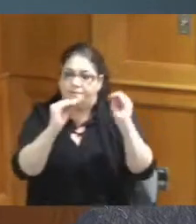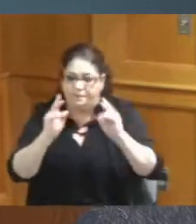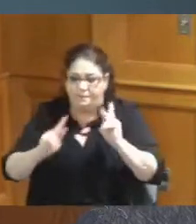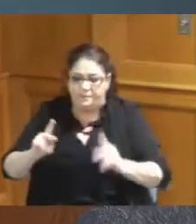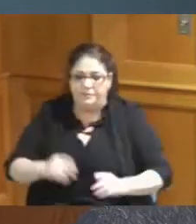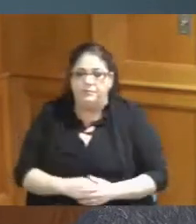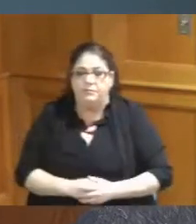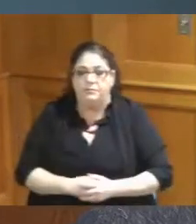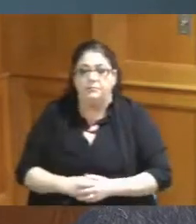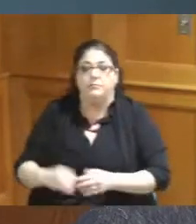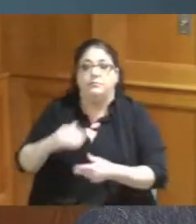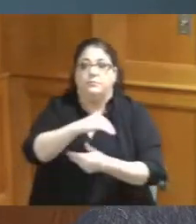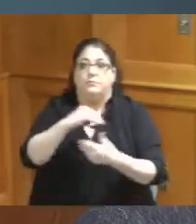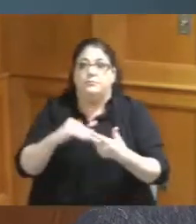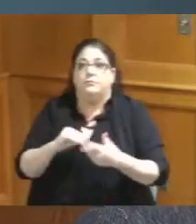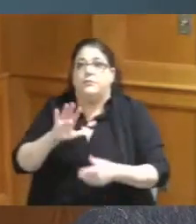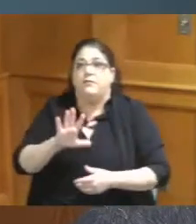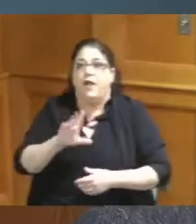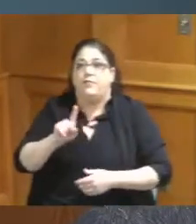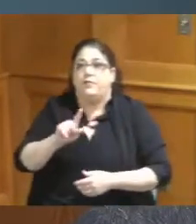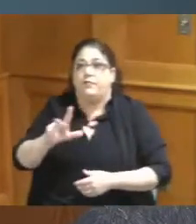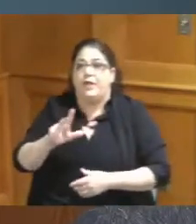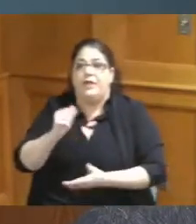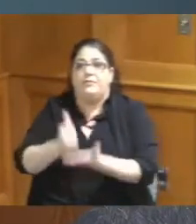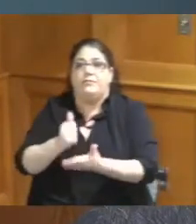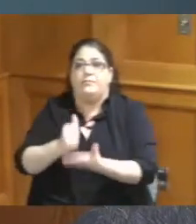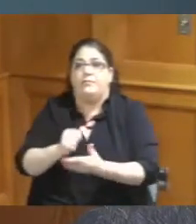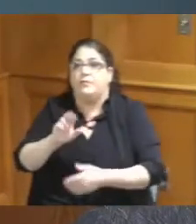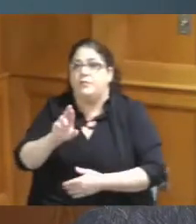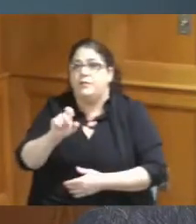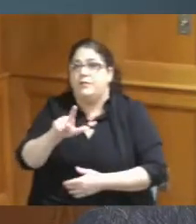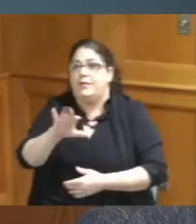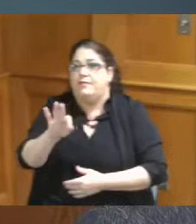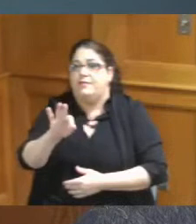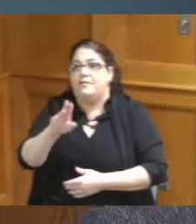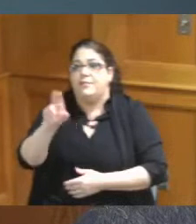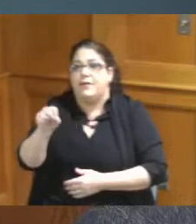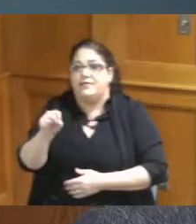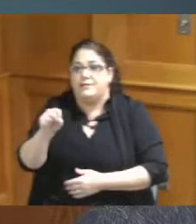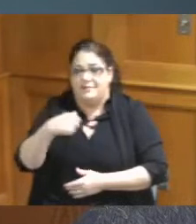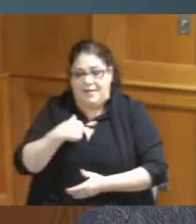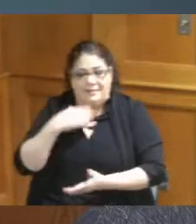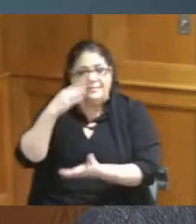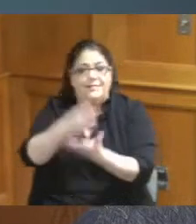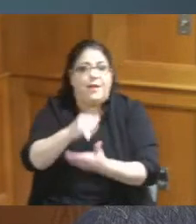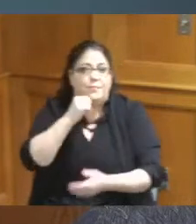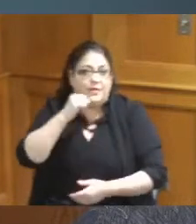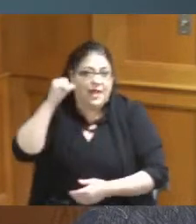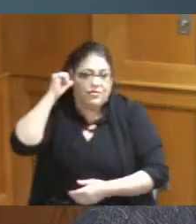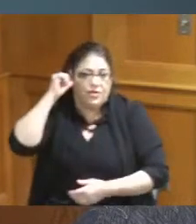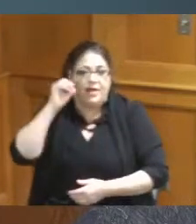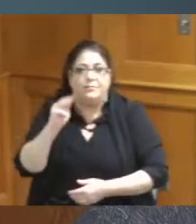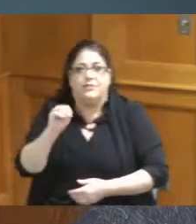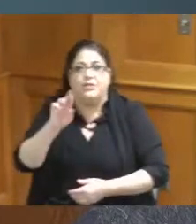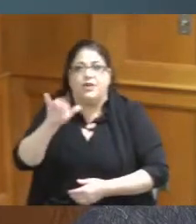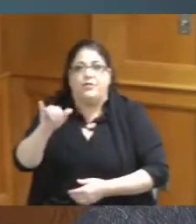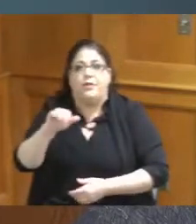the 513Relief bus I stopped out there yesterday at Lincoln Heights Missionary Baptist Church and